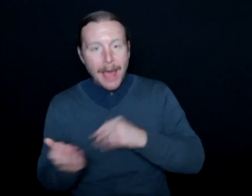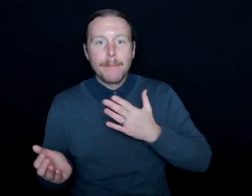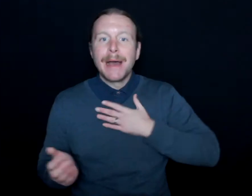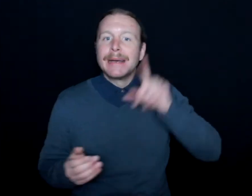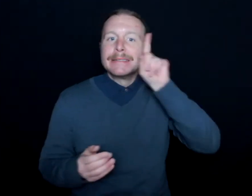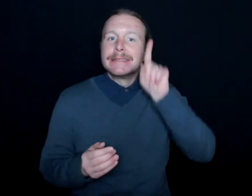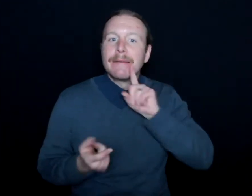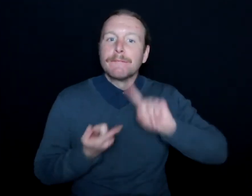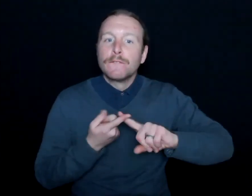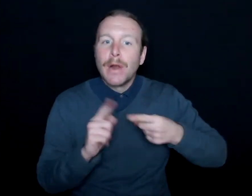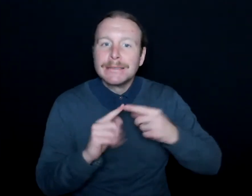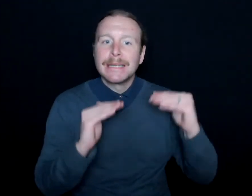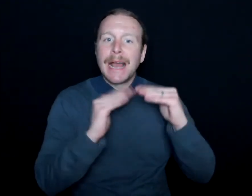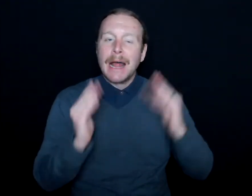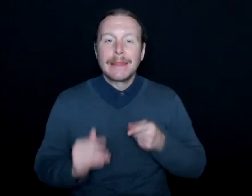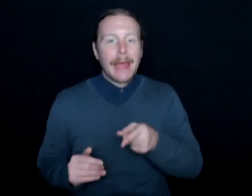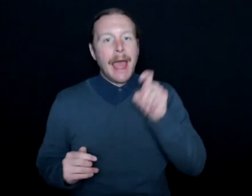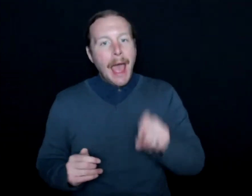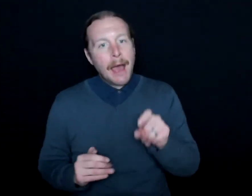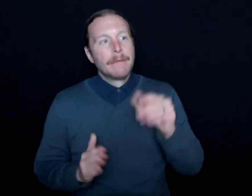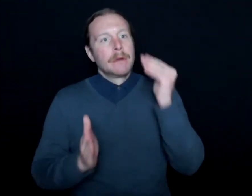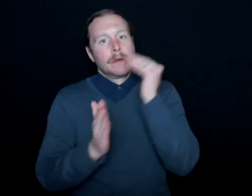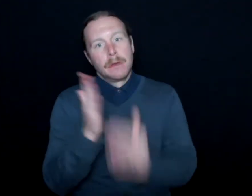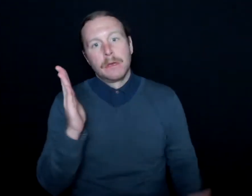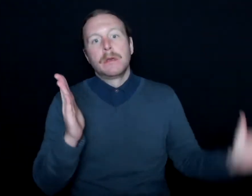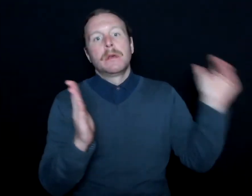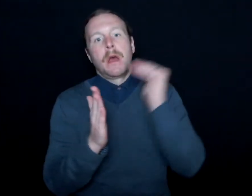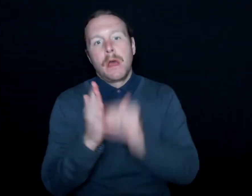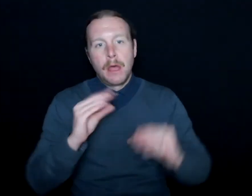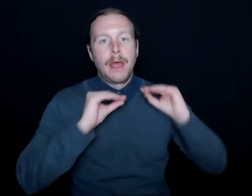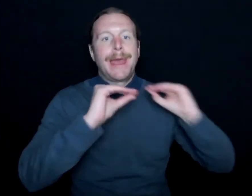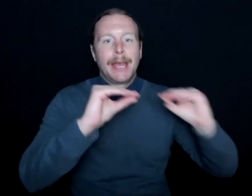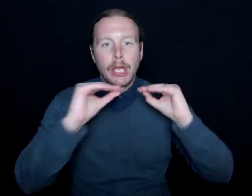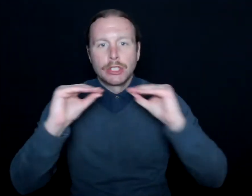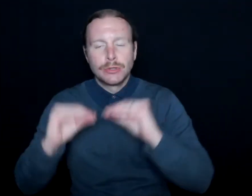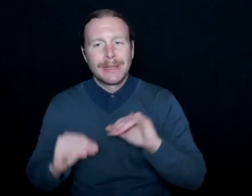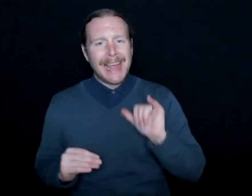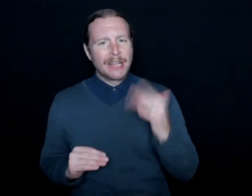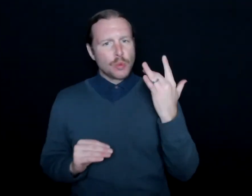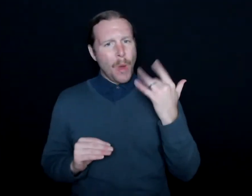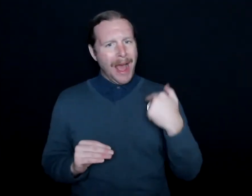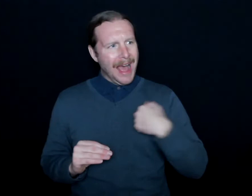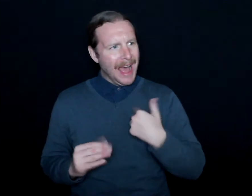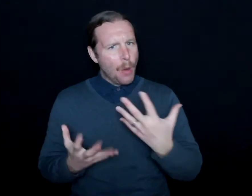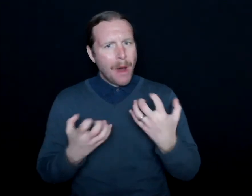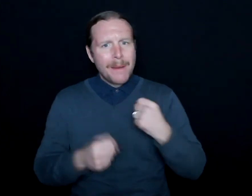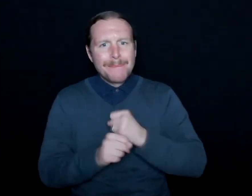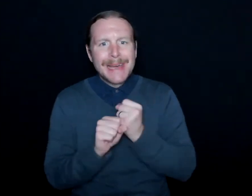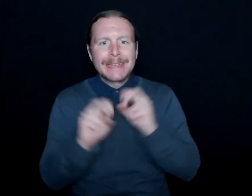and my deaf friends. And that's something that I want to make it easier for.